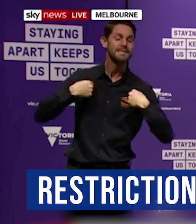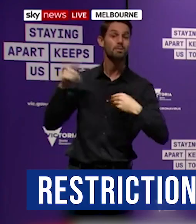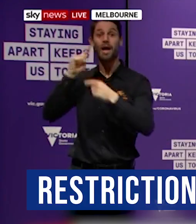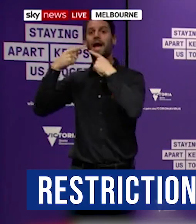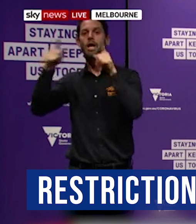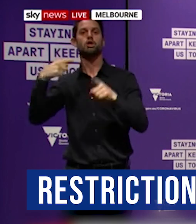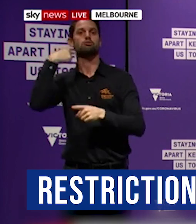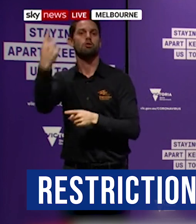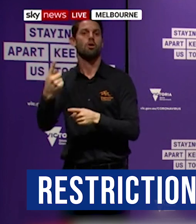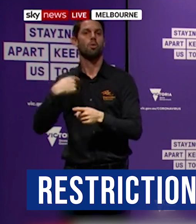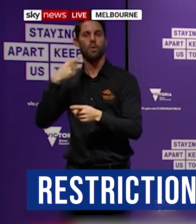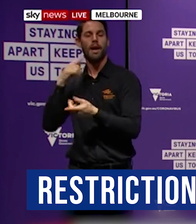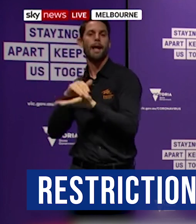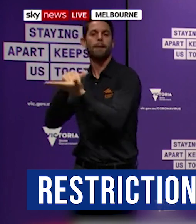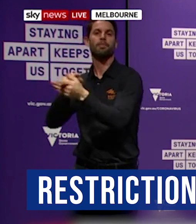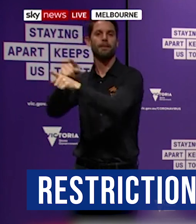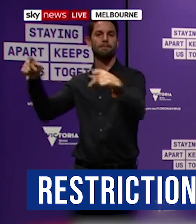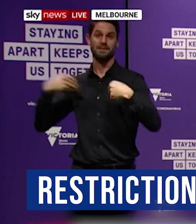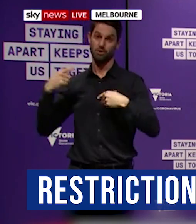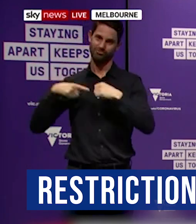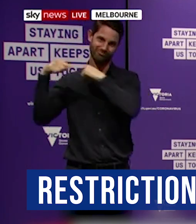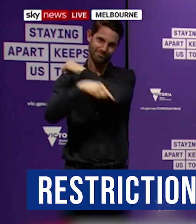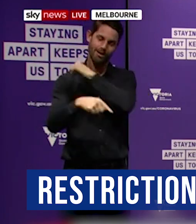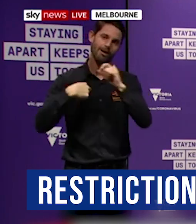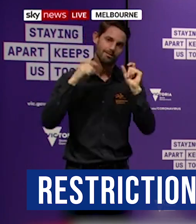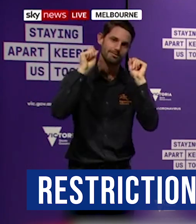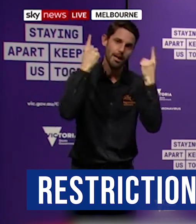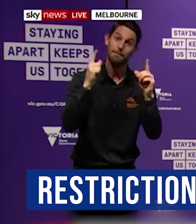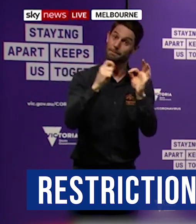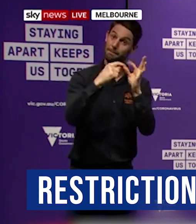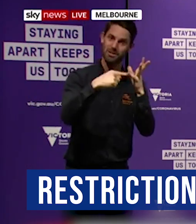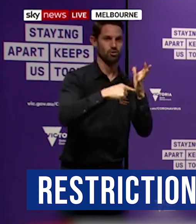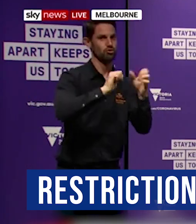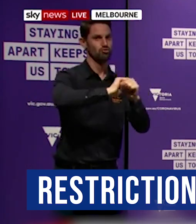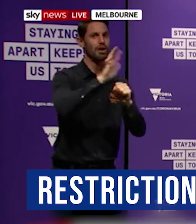On the broader issue of businesses that because of this order and these restrictions will need to